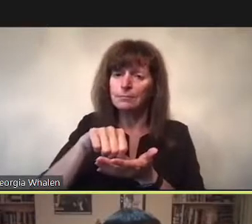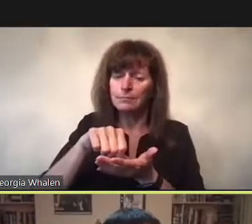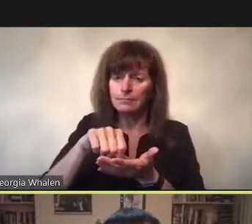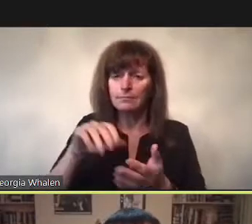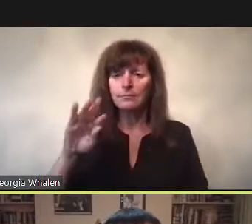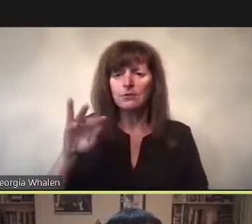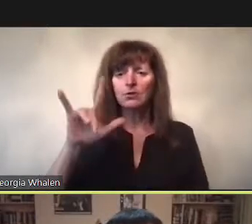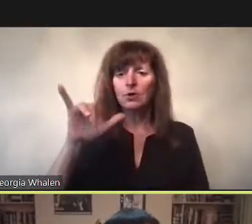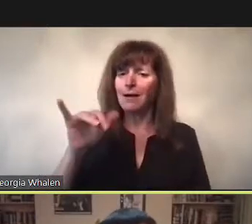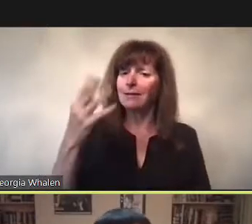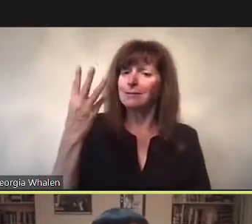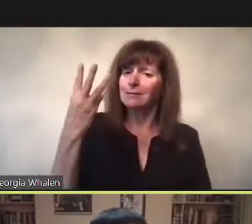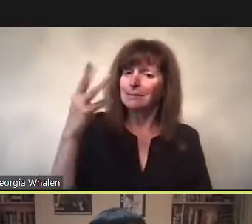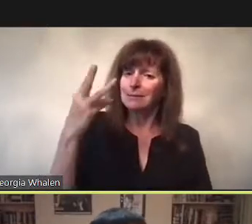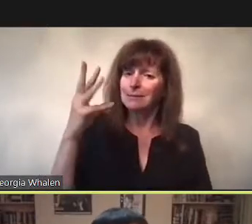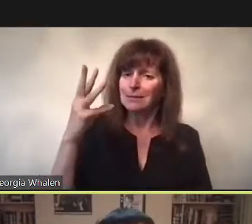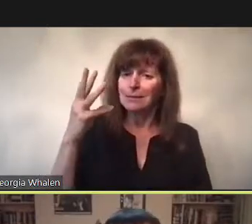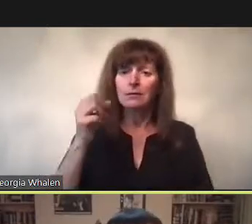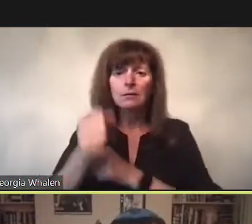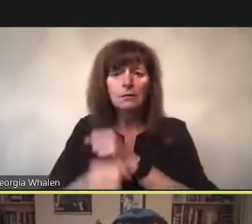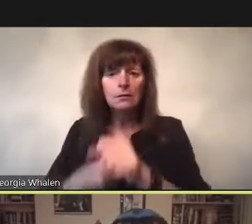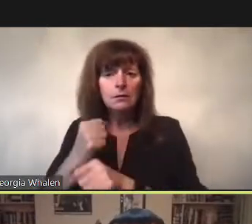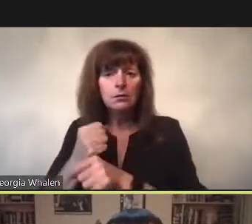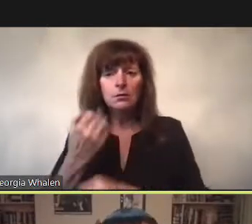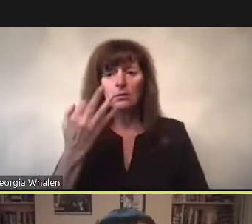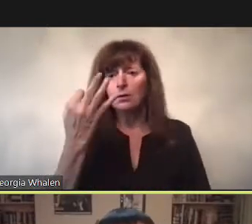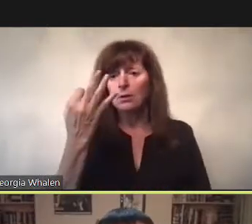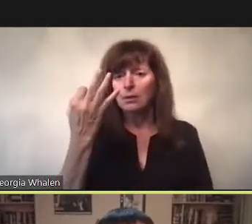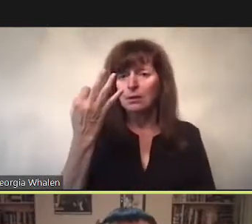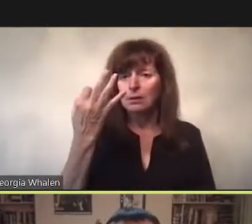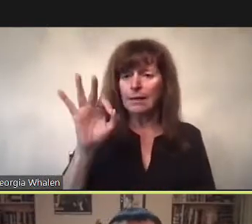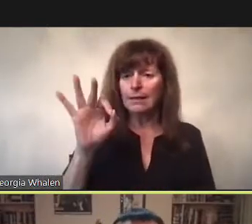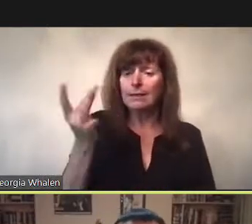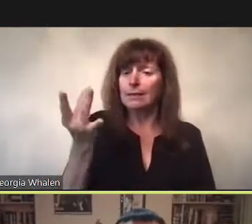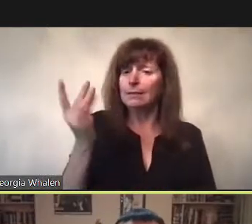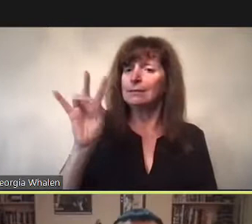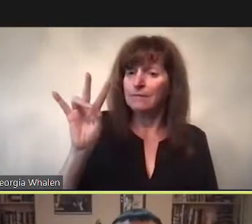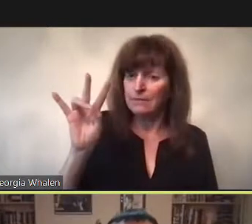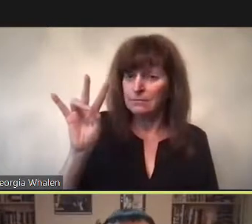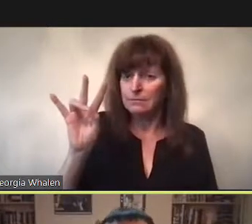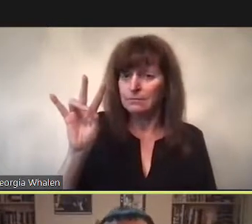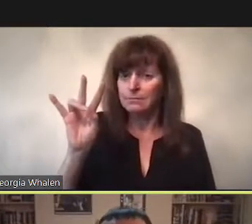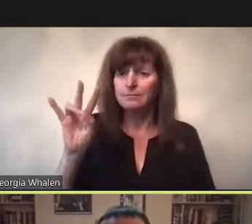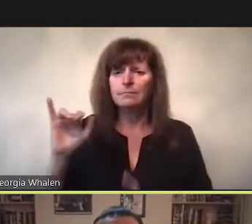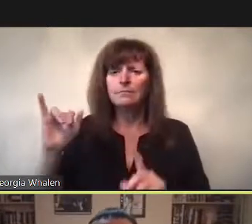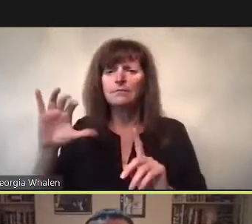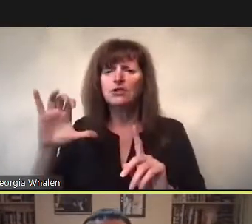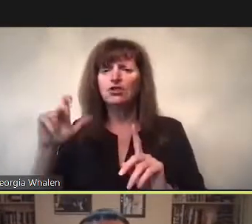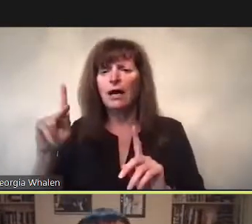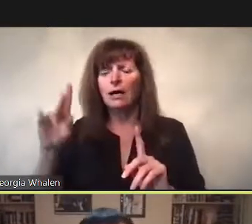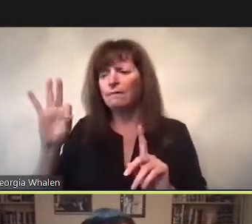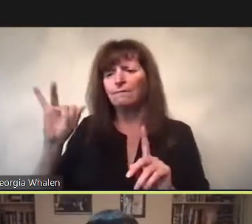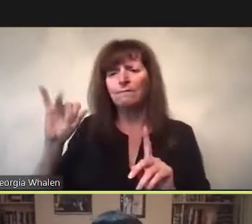I will also read a paper I wrote.